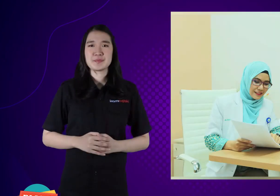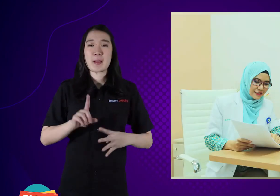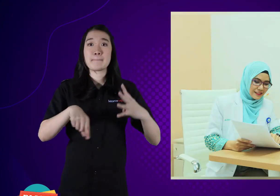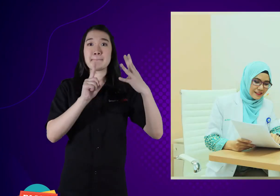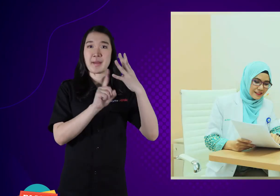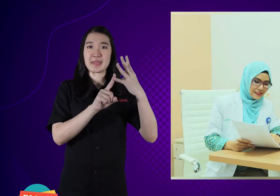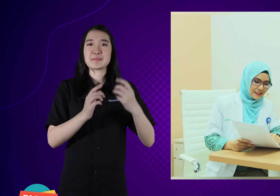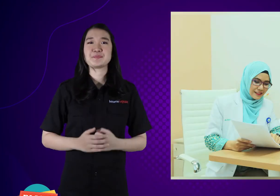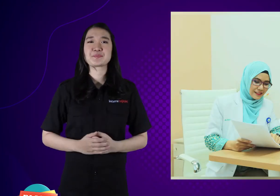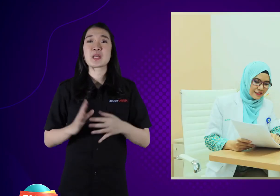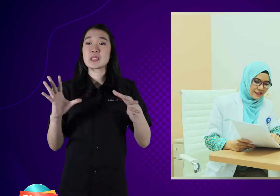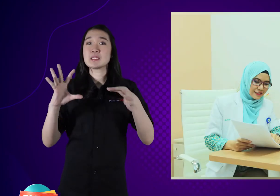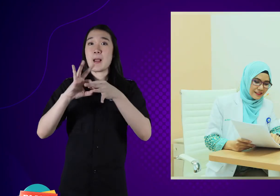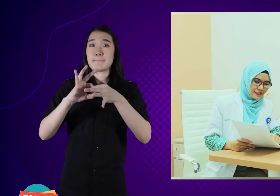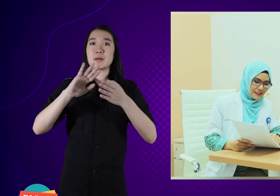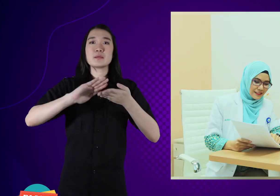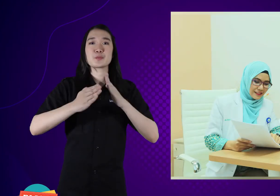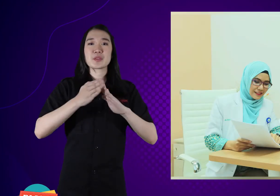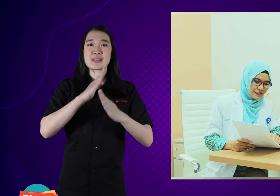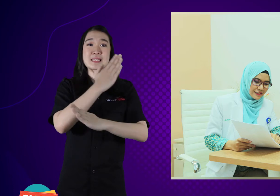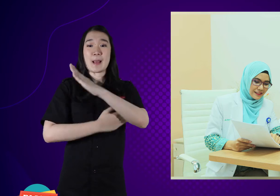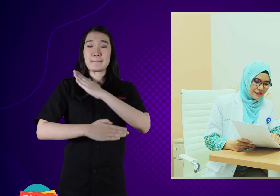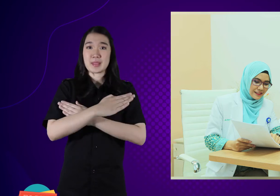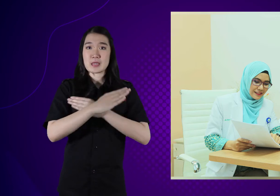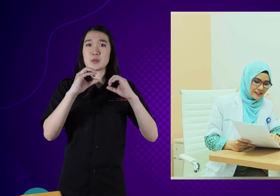4. Collaborating with the Disability Community.